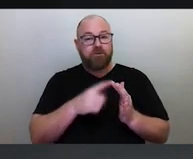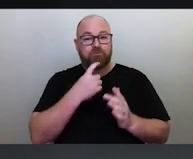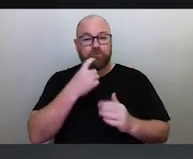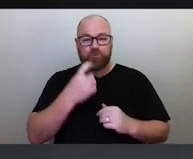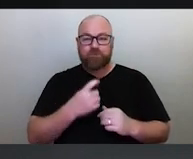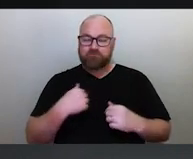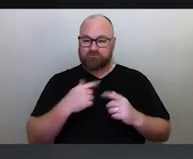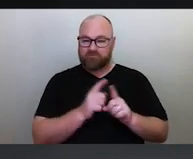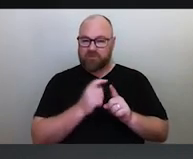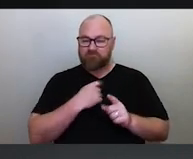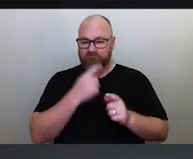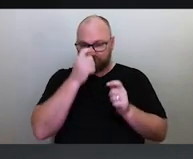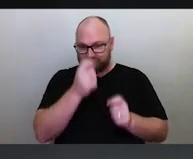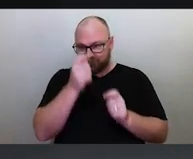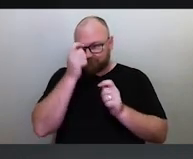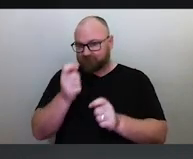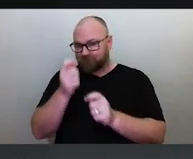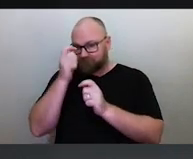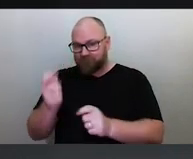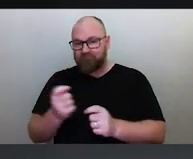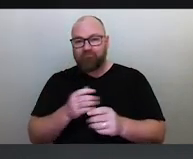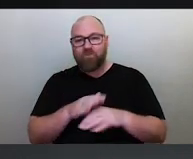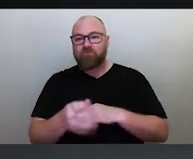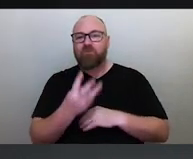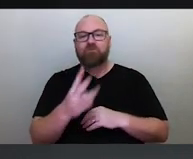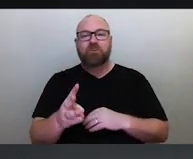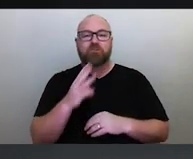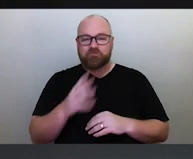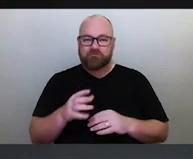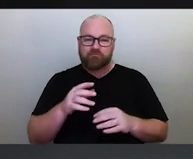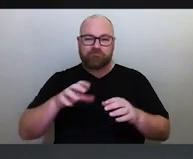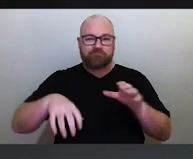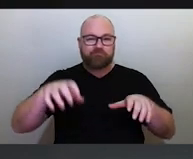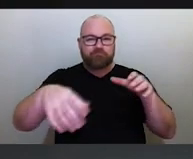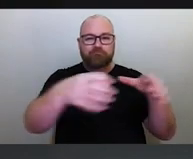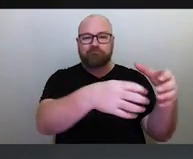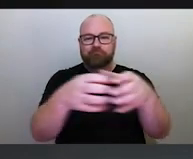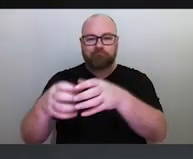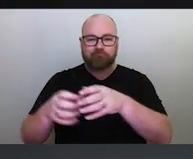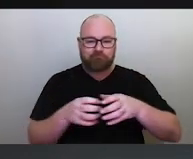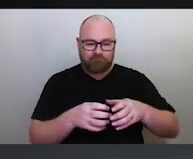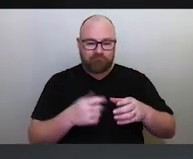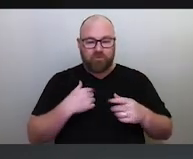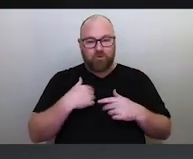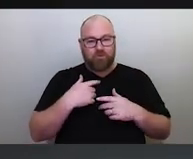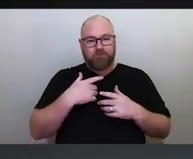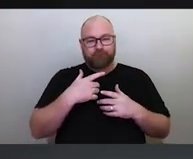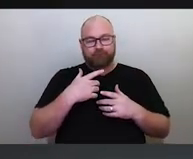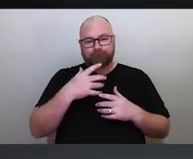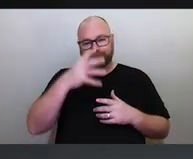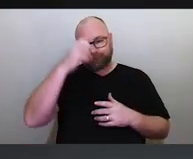Strait Islander Nations across Aboriginal and Torres Strait Islander Australia, whose knowledges we are care holders of